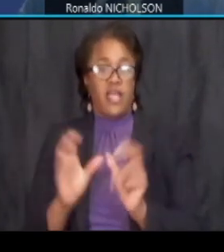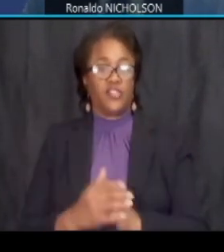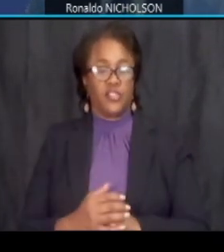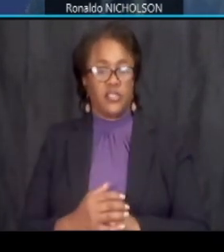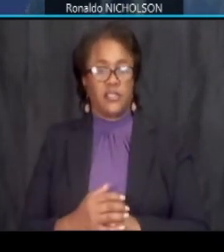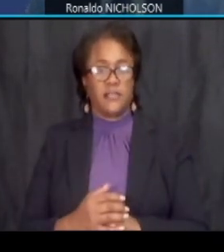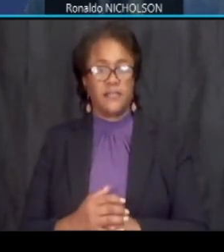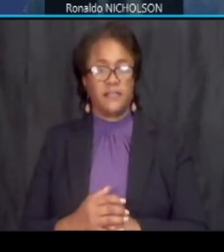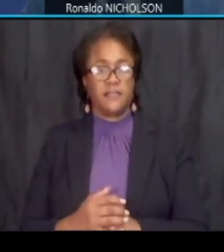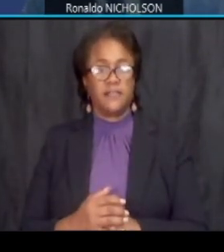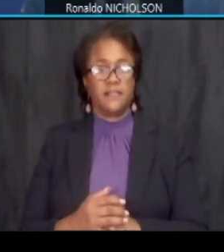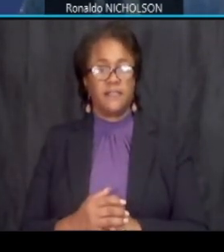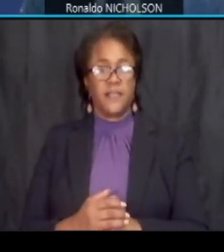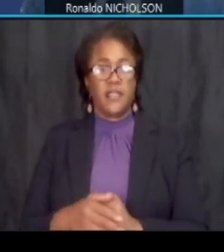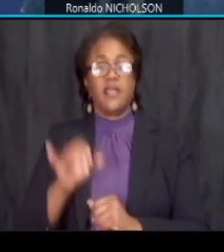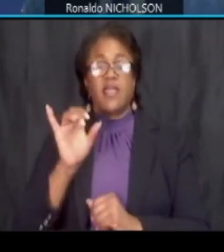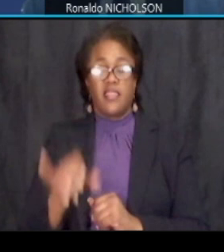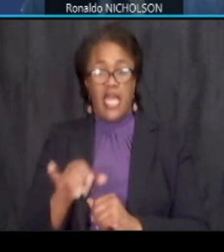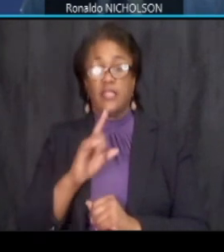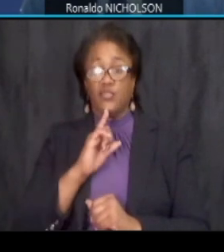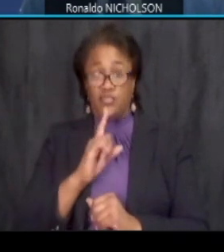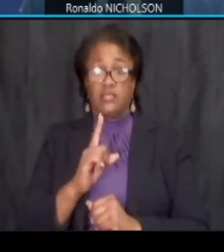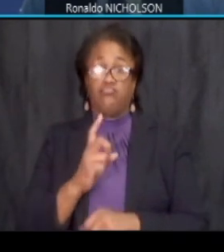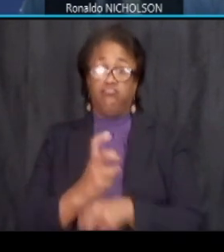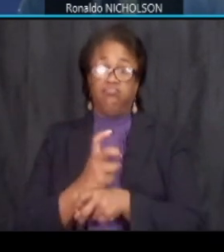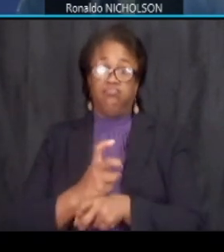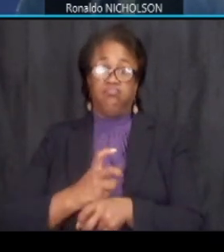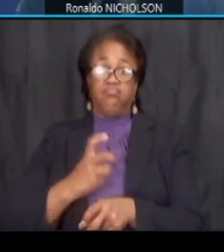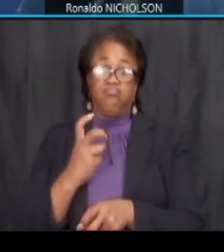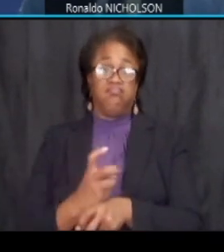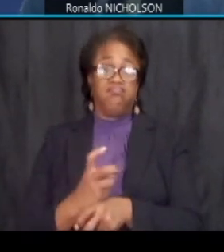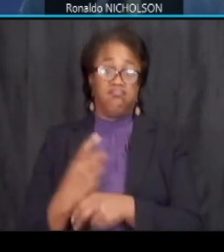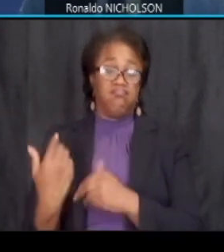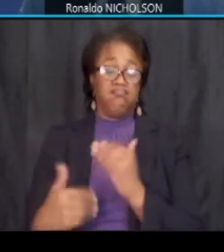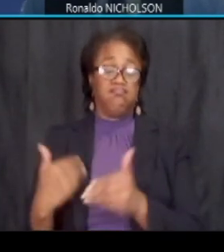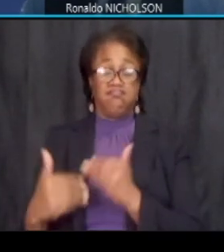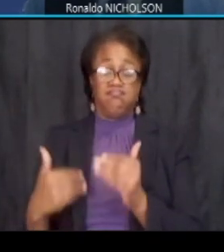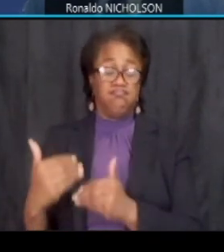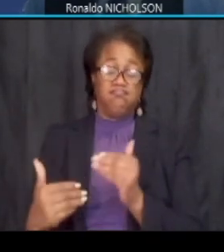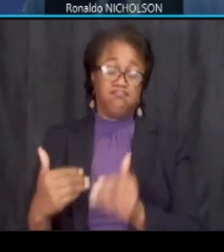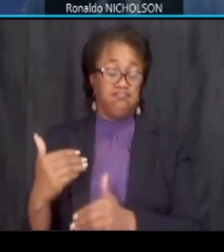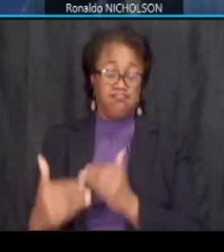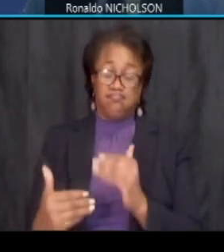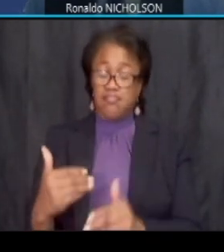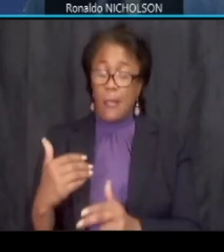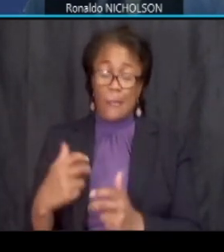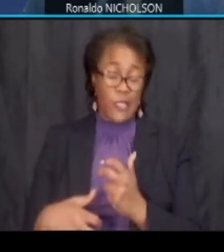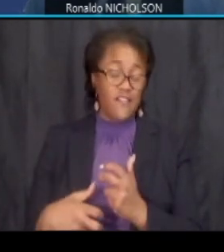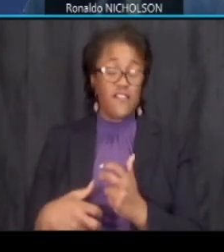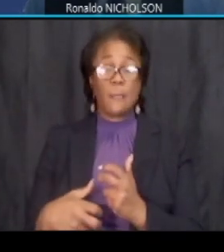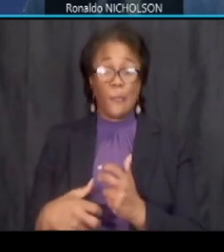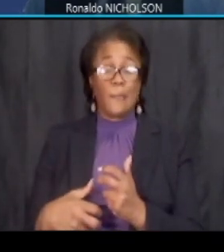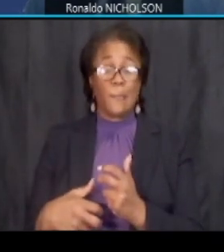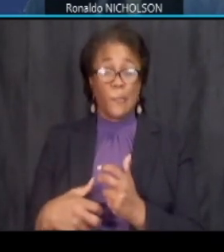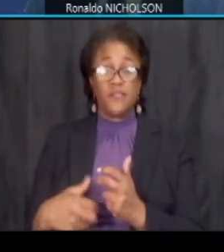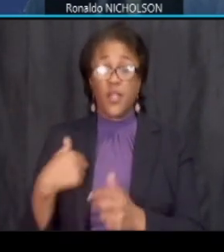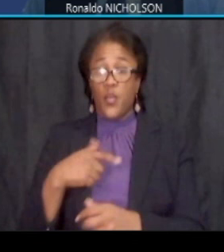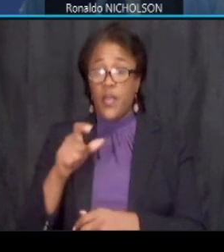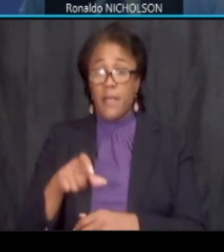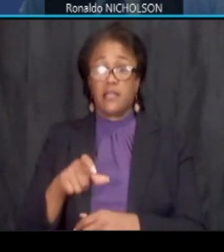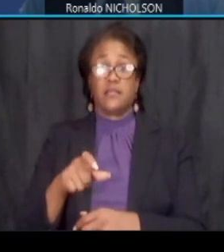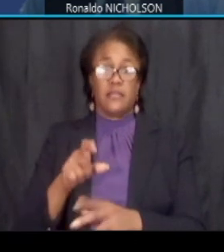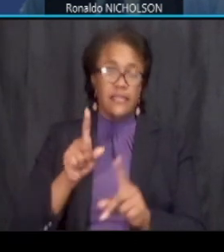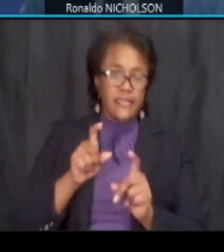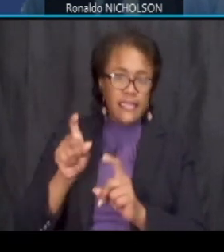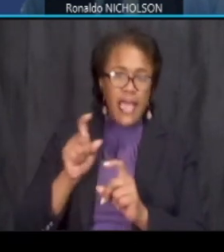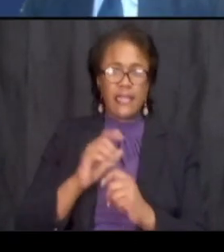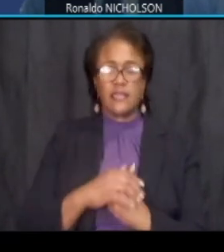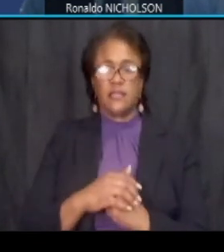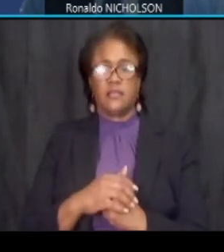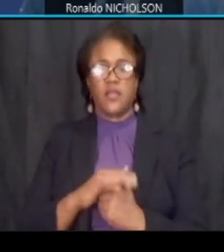and that is a rigorous process that includes commissioning and testing of all the life safety